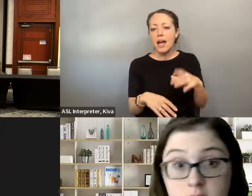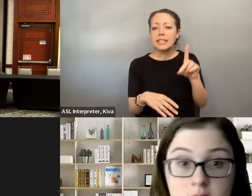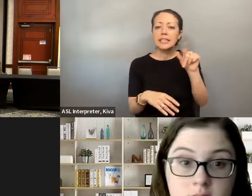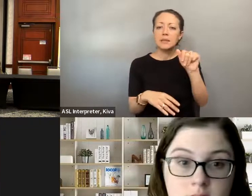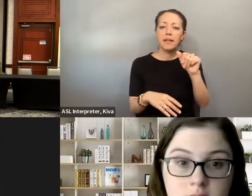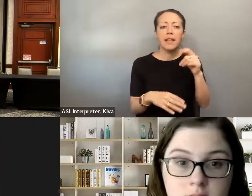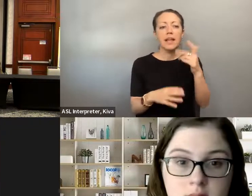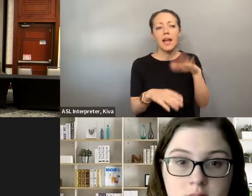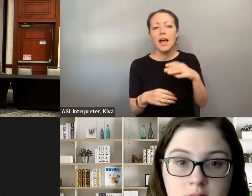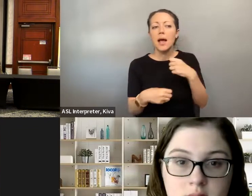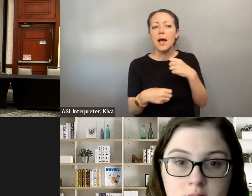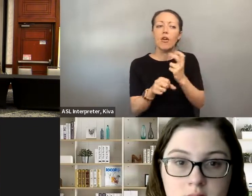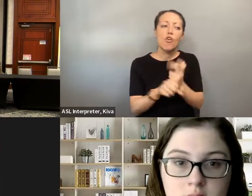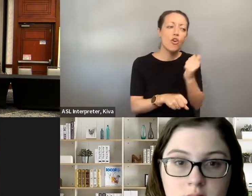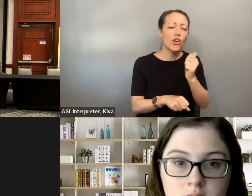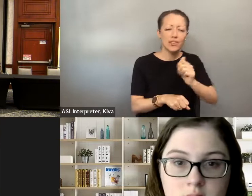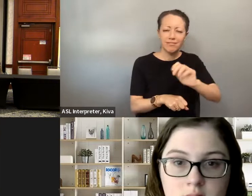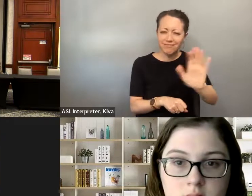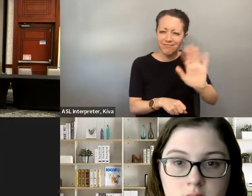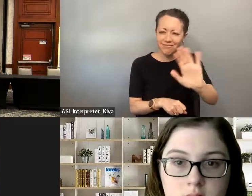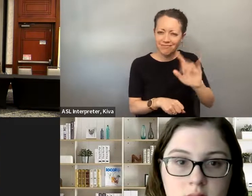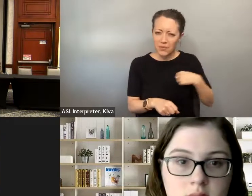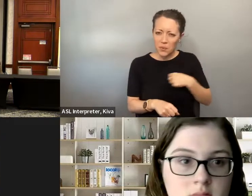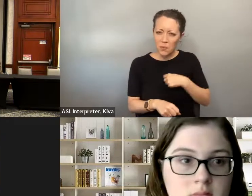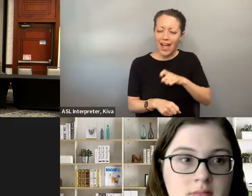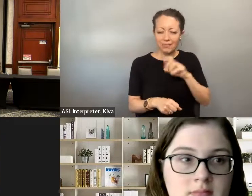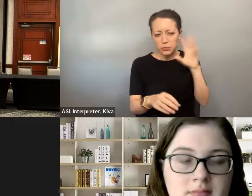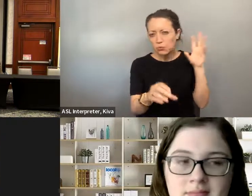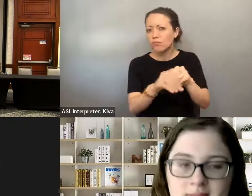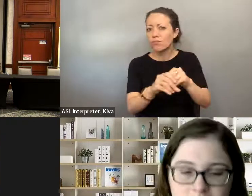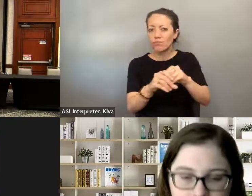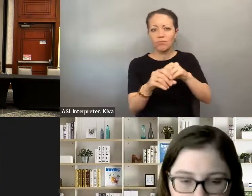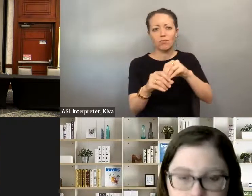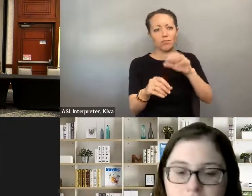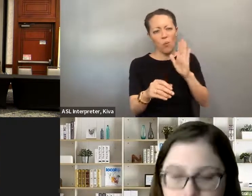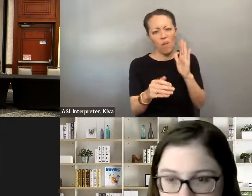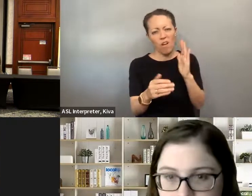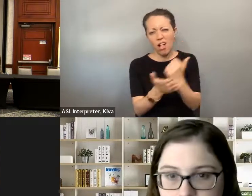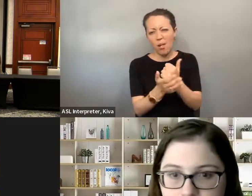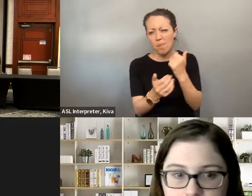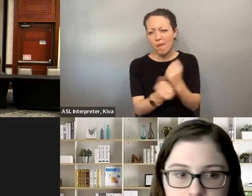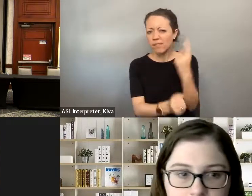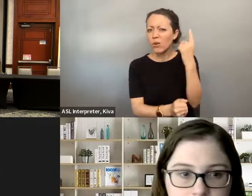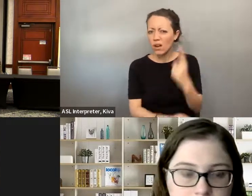we think that it's just disability and we don't Bring our disability with us to engage at all levels. Really, helps.